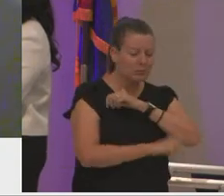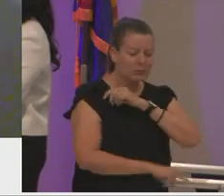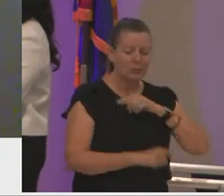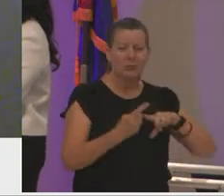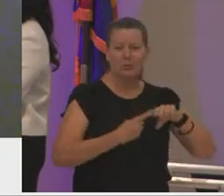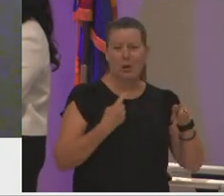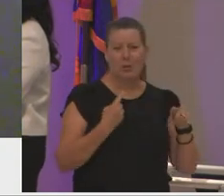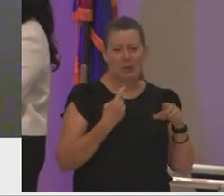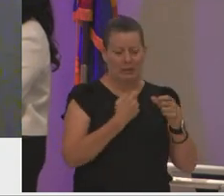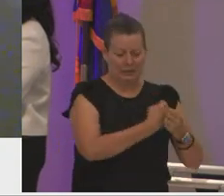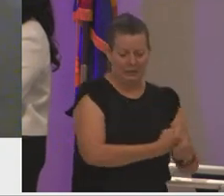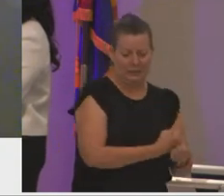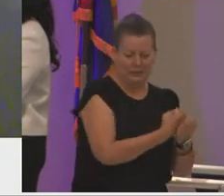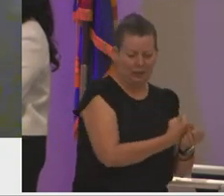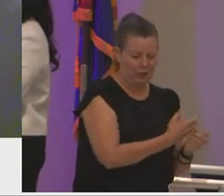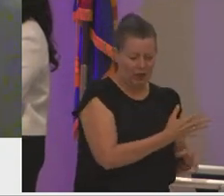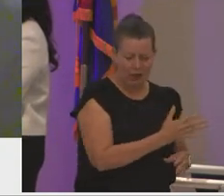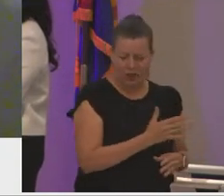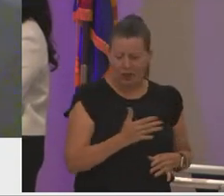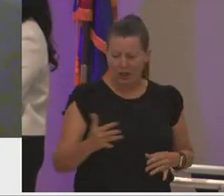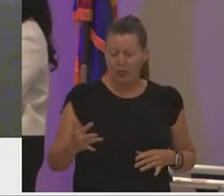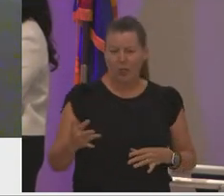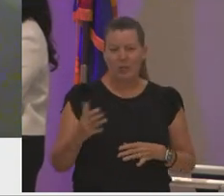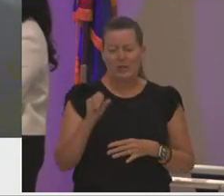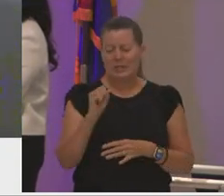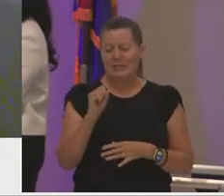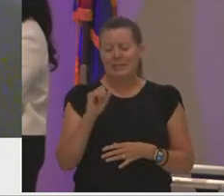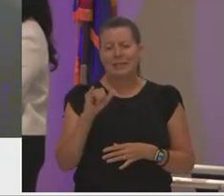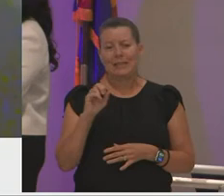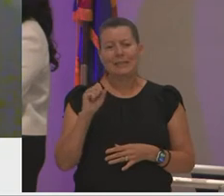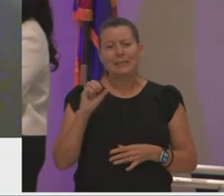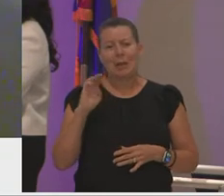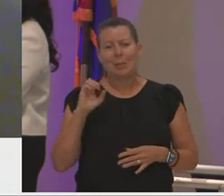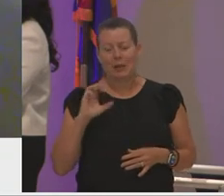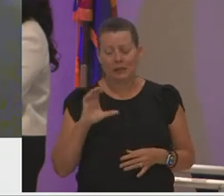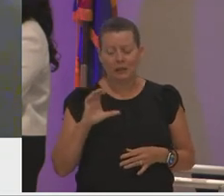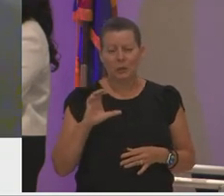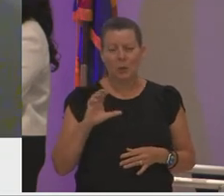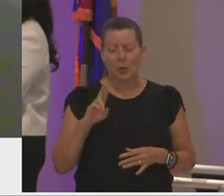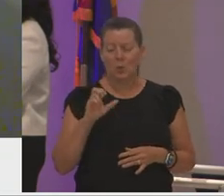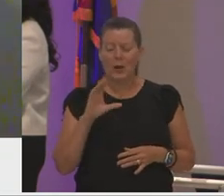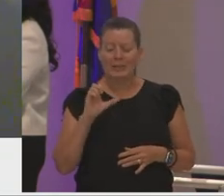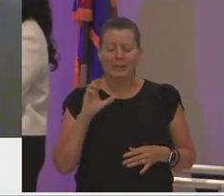of slavery through systemic racism and when you're in a constant state of survival mode